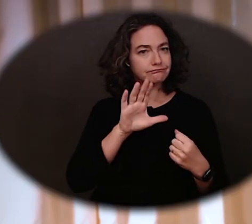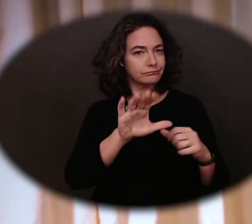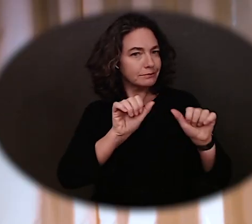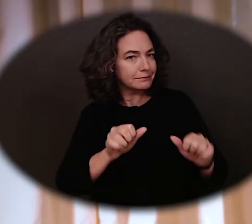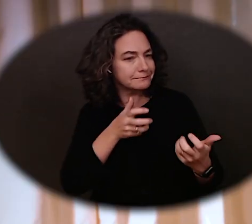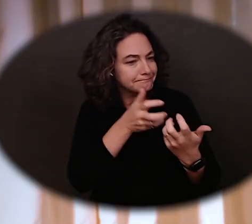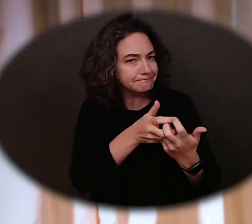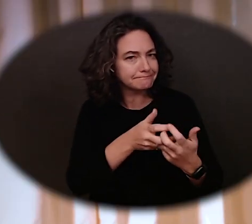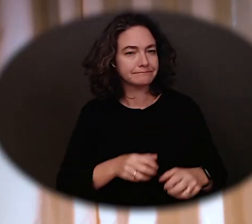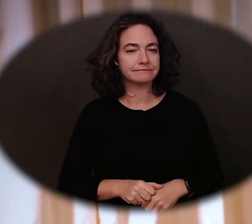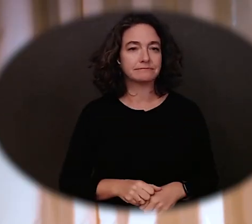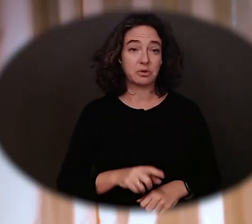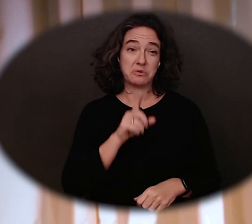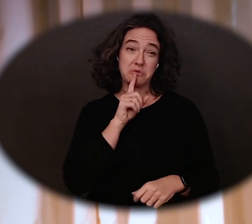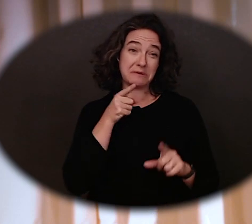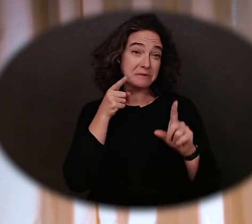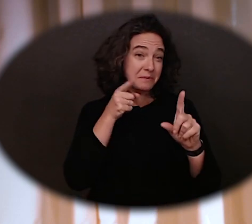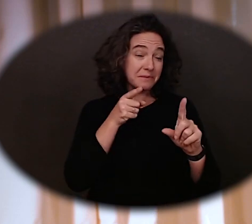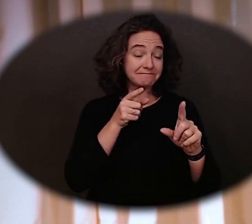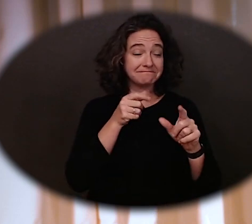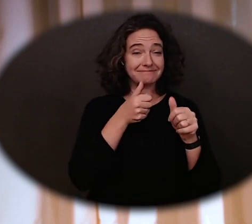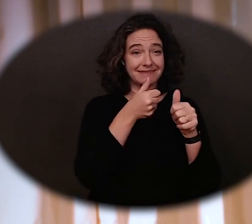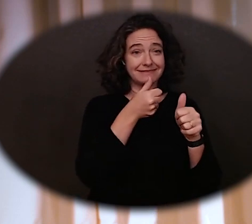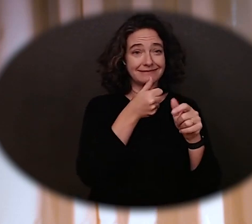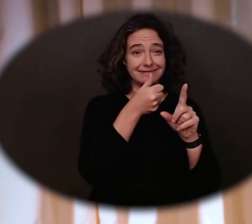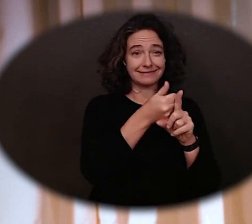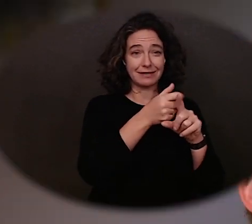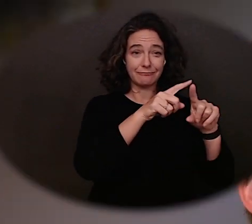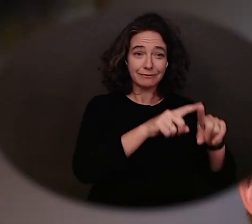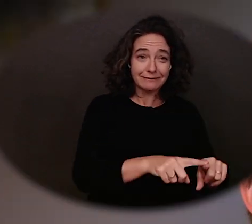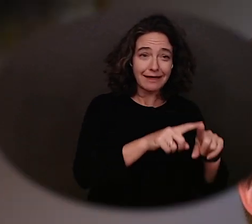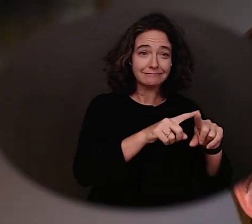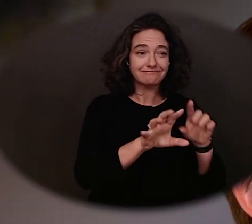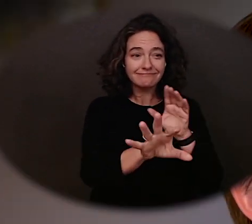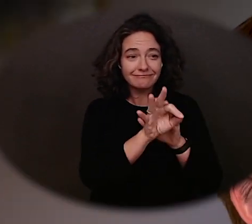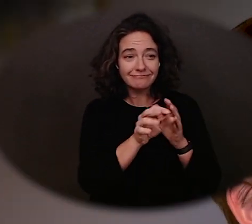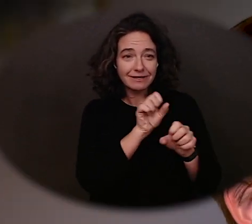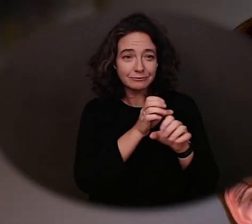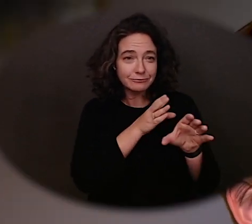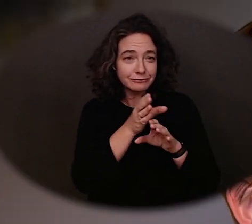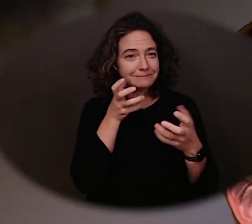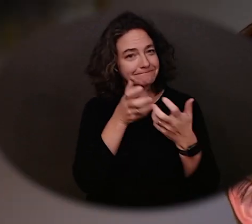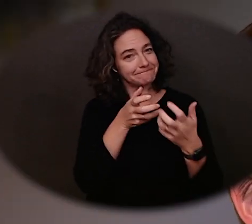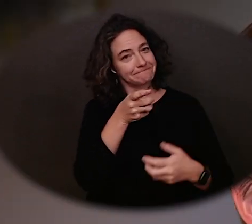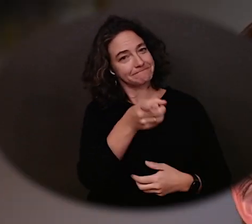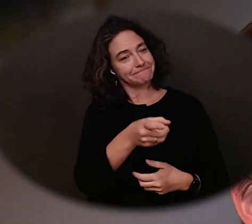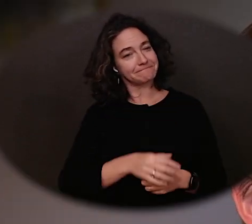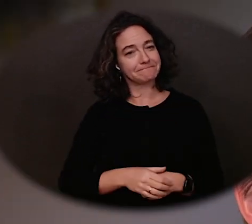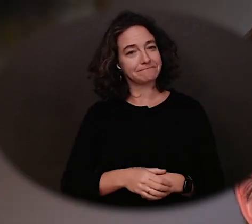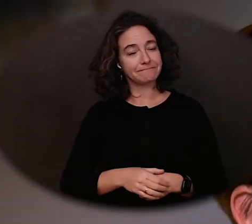It's all about self-reliance and getting a career that's right for you. Colorado's Division of Vocational Rehabilitation Program,